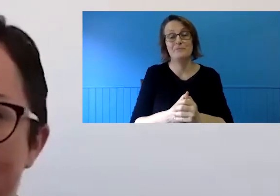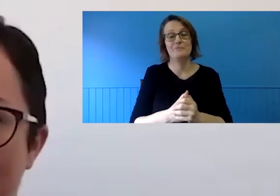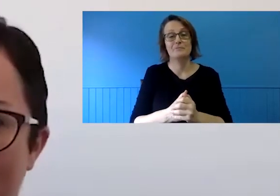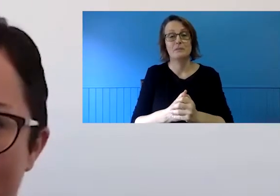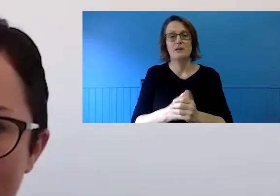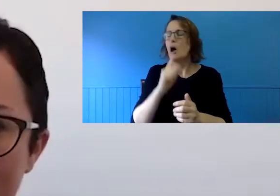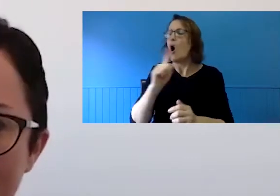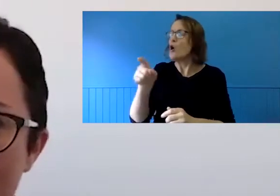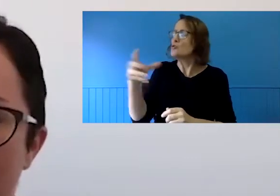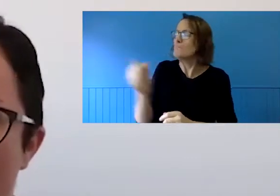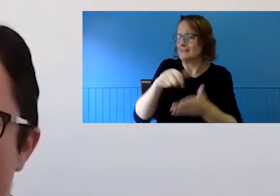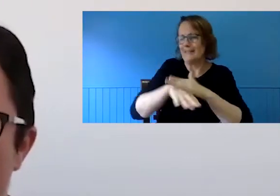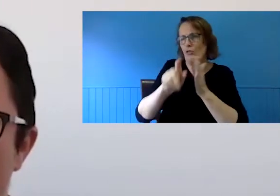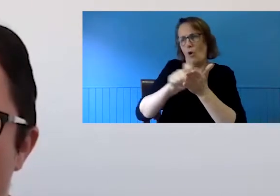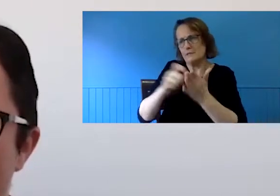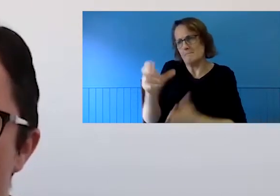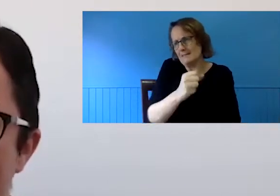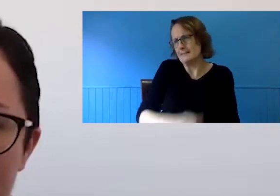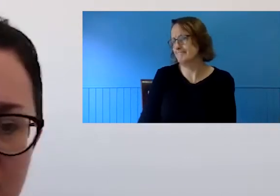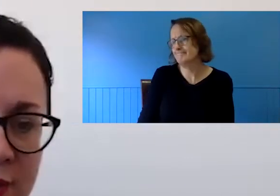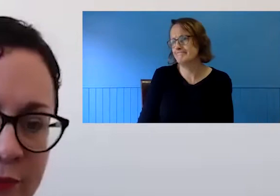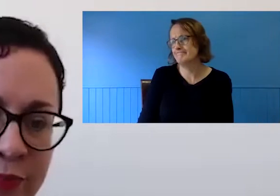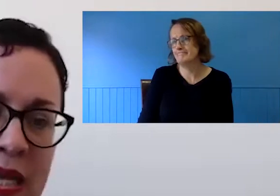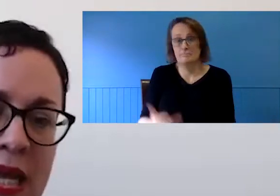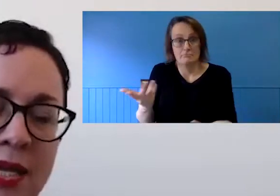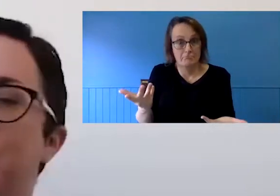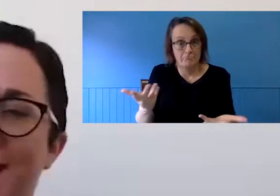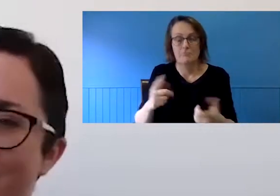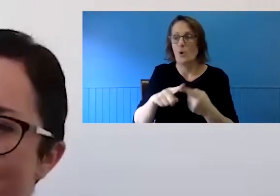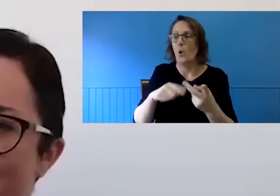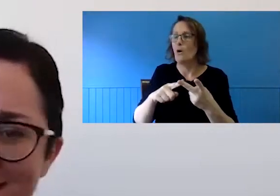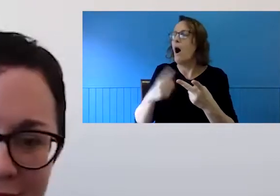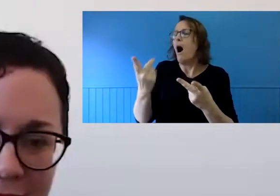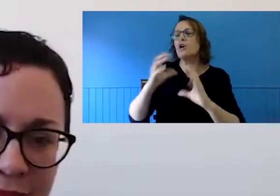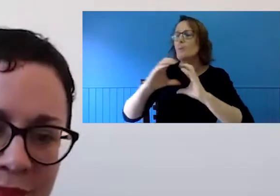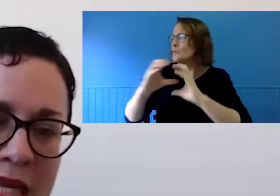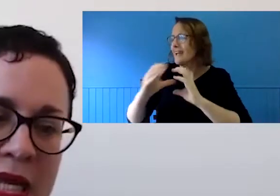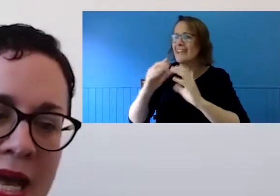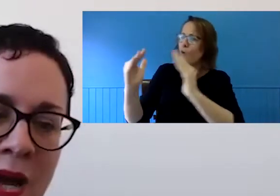you in the office" with no further explanation that given. "Communications will suffer"